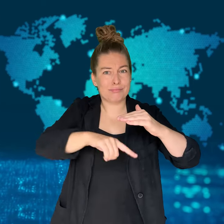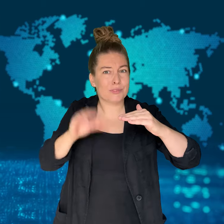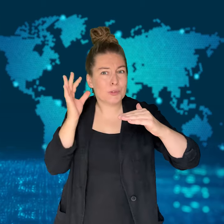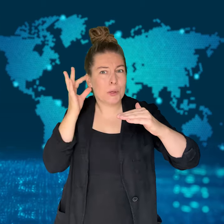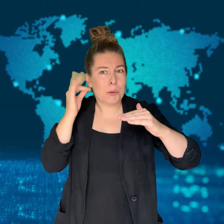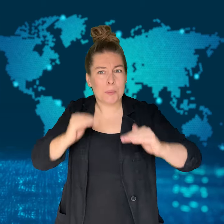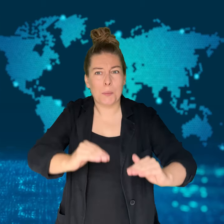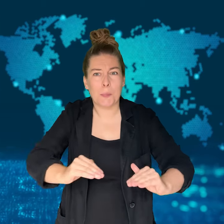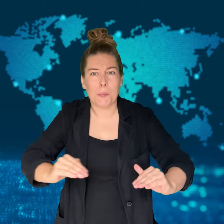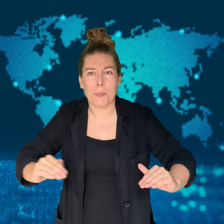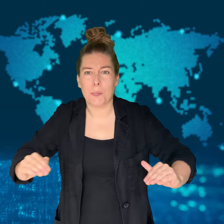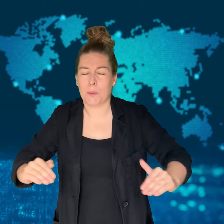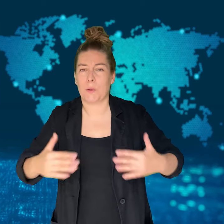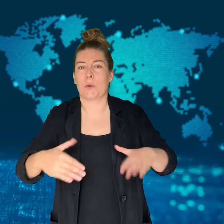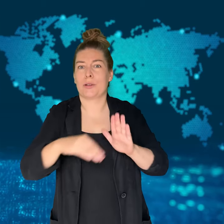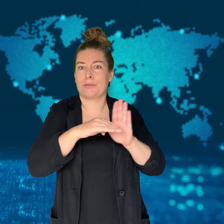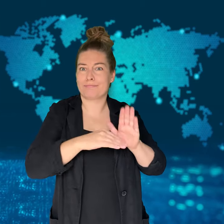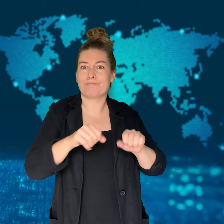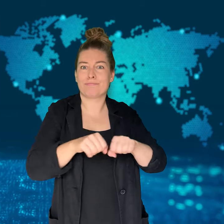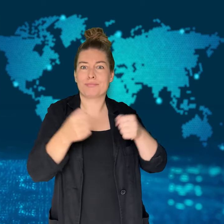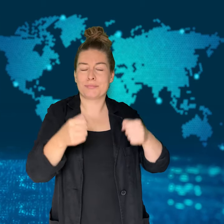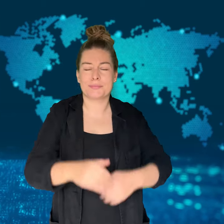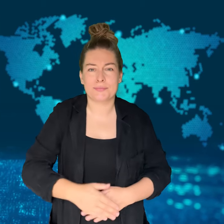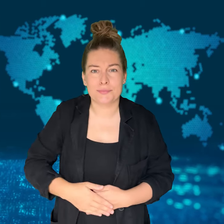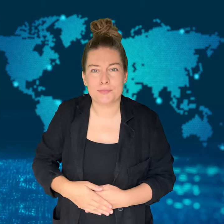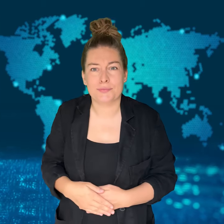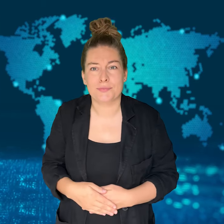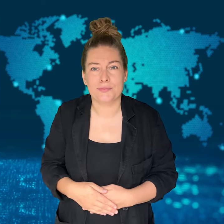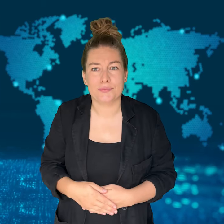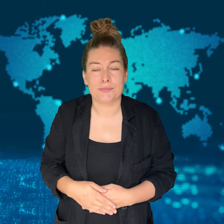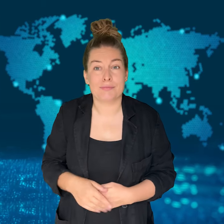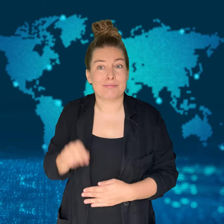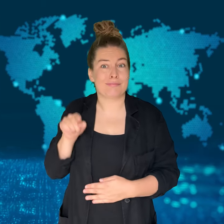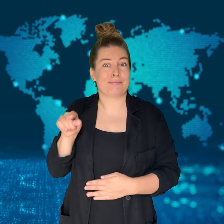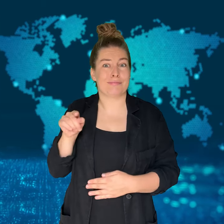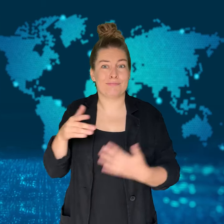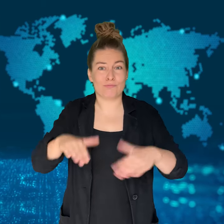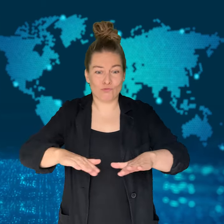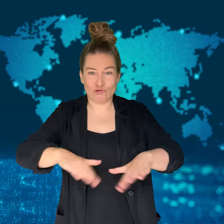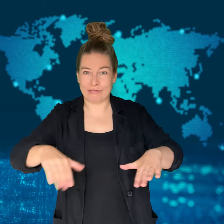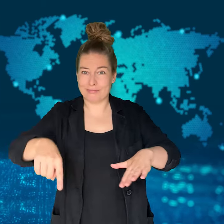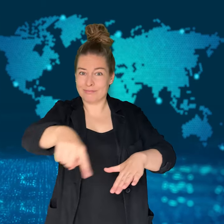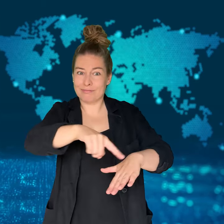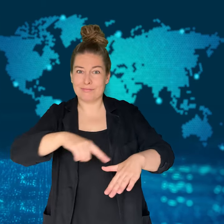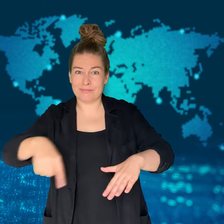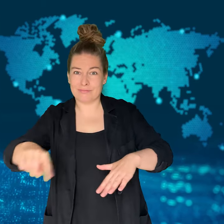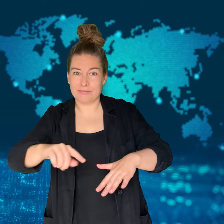He abused them for around a year.